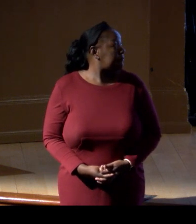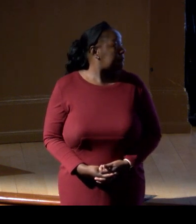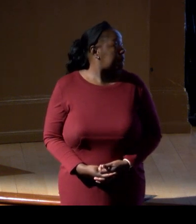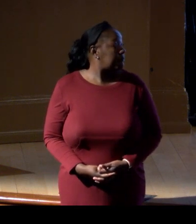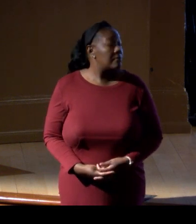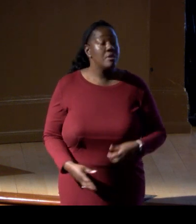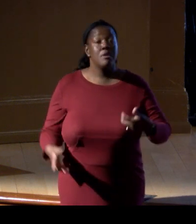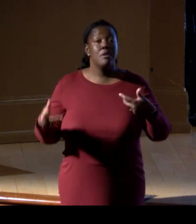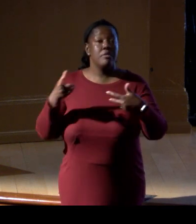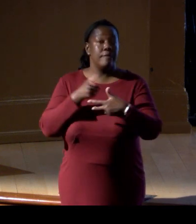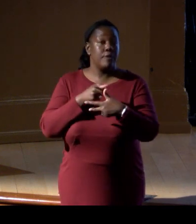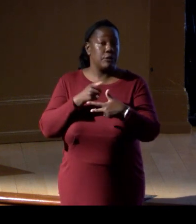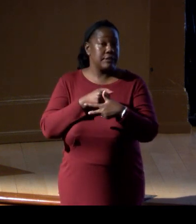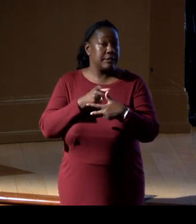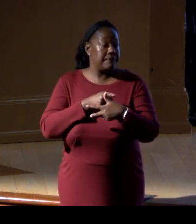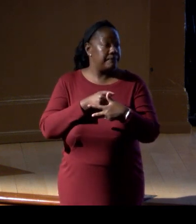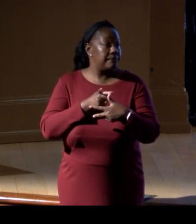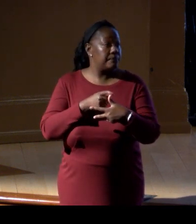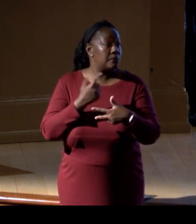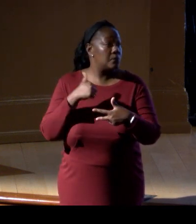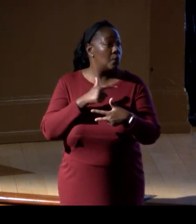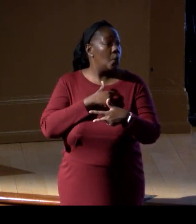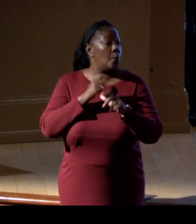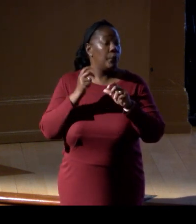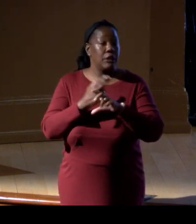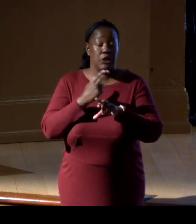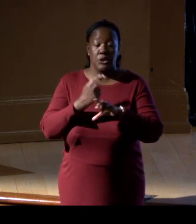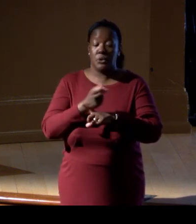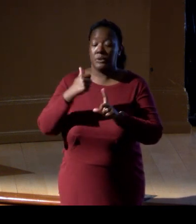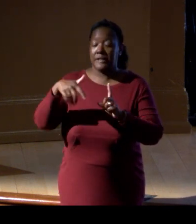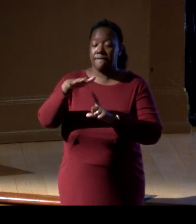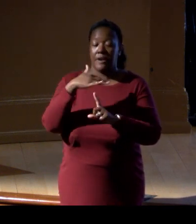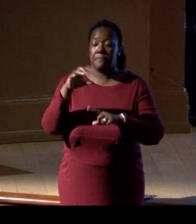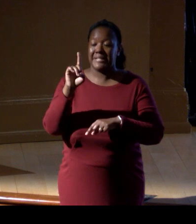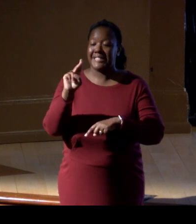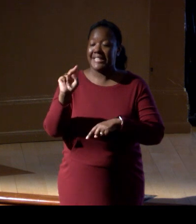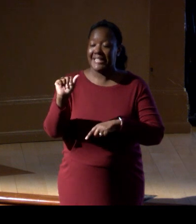The first one is we can use environmental DNA to detect species that are so rare